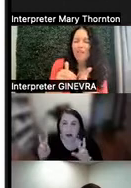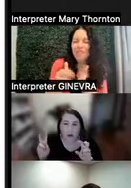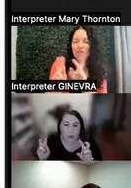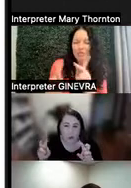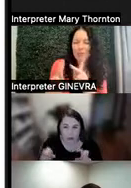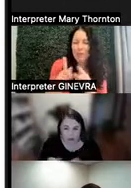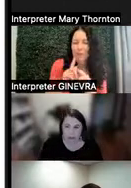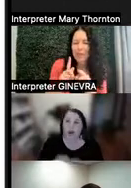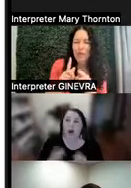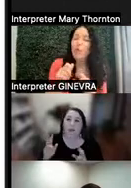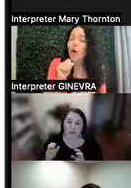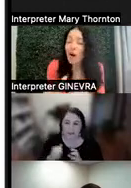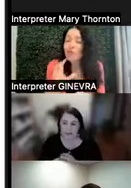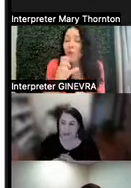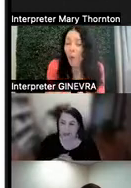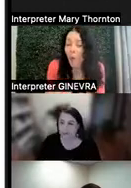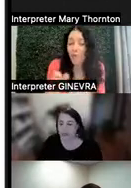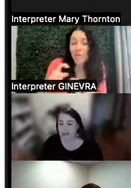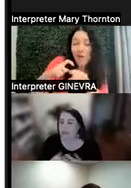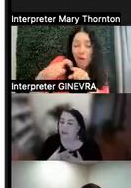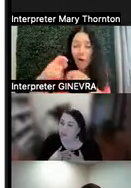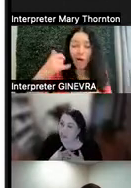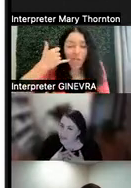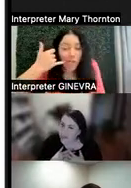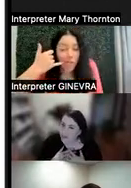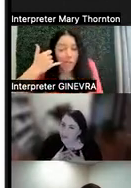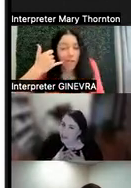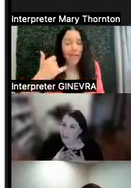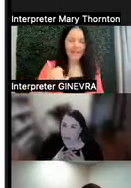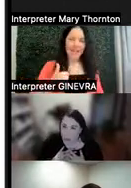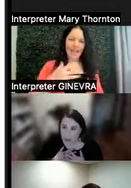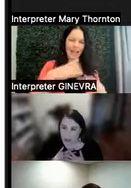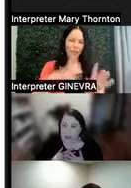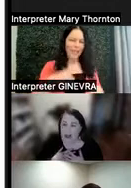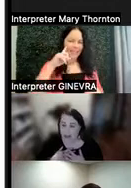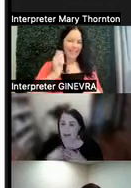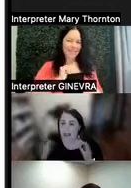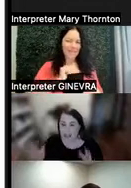"old", call people on the phone? I don't like to think of myself as old.